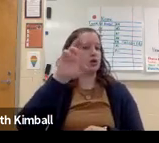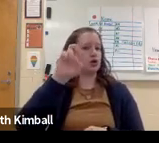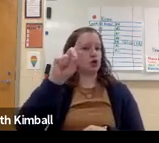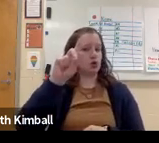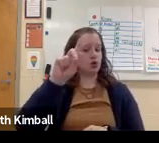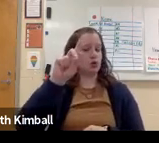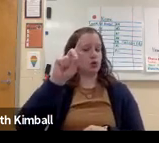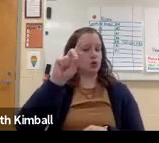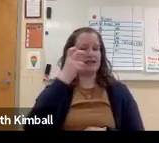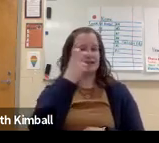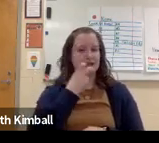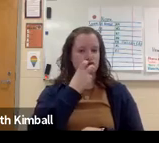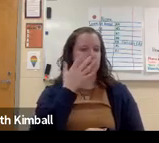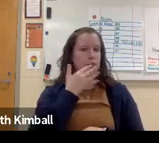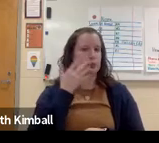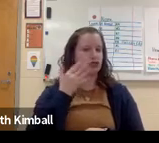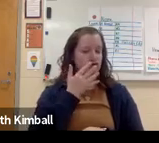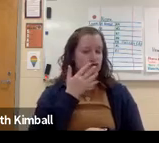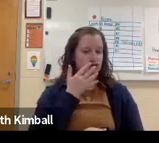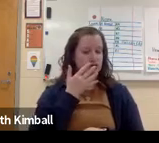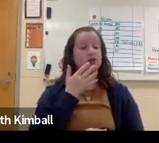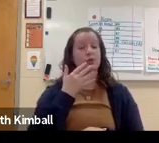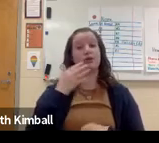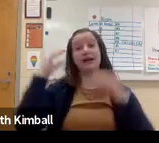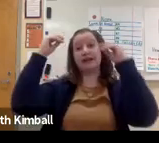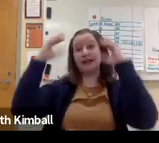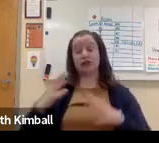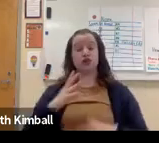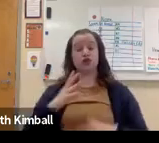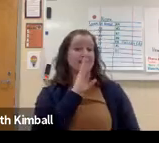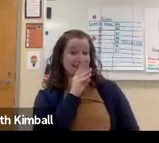Some schools do use cued speech.